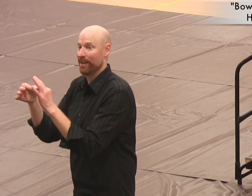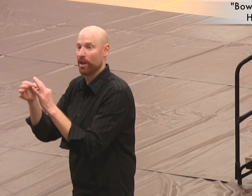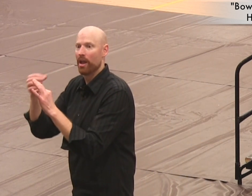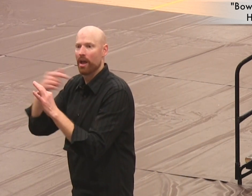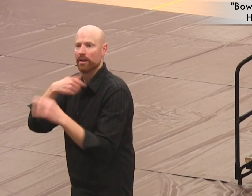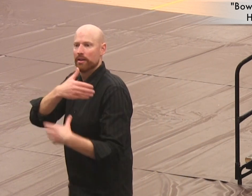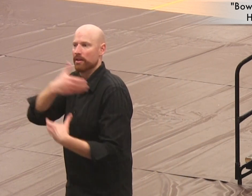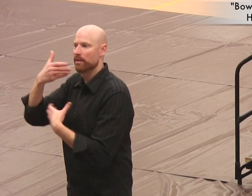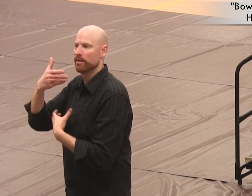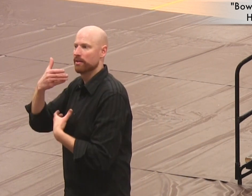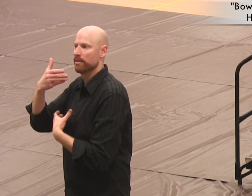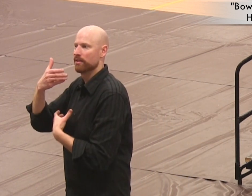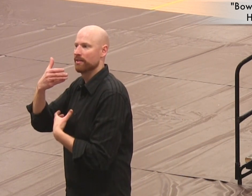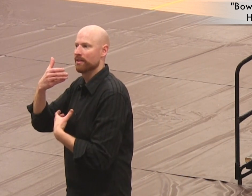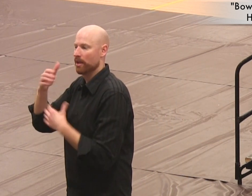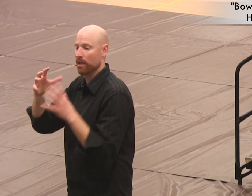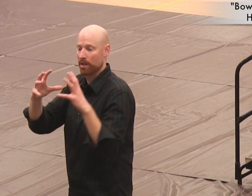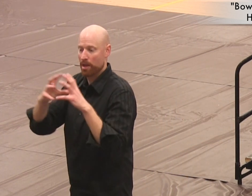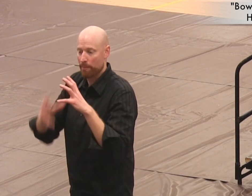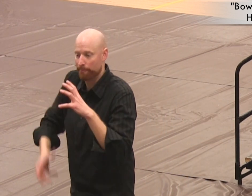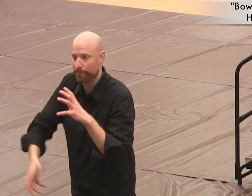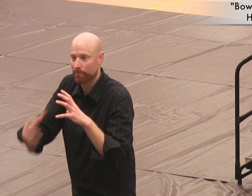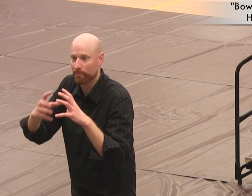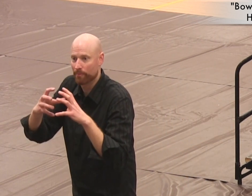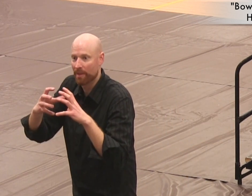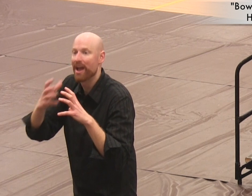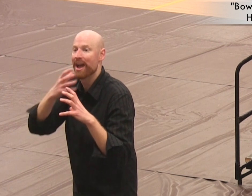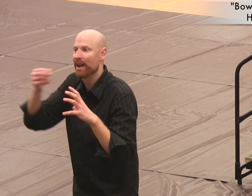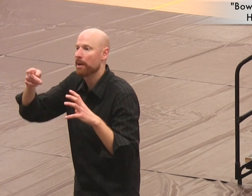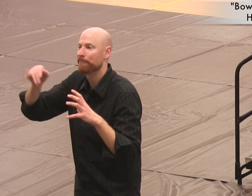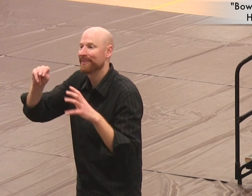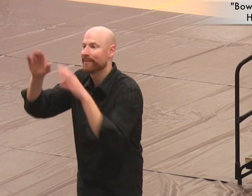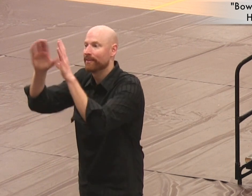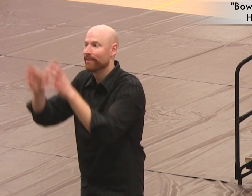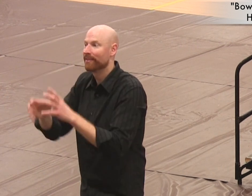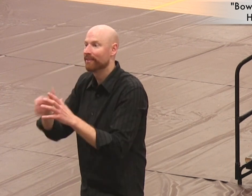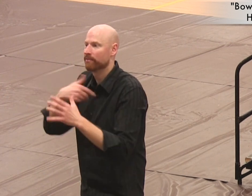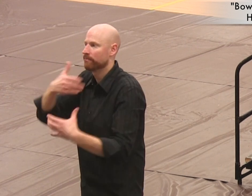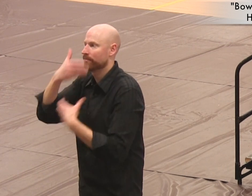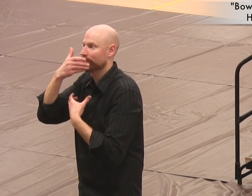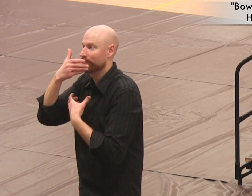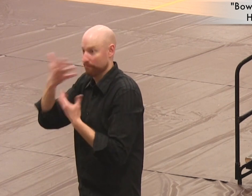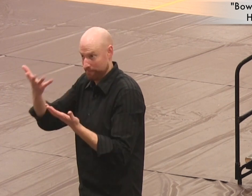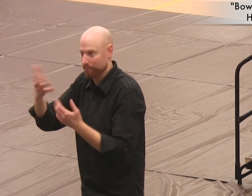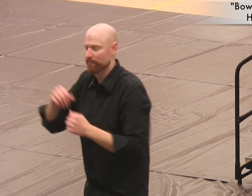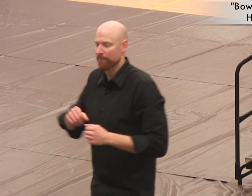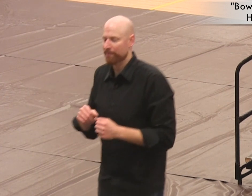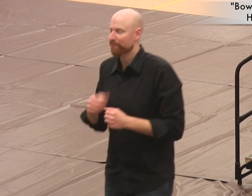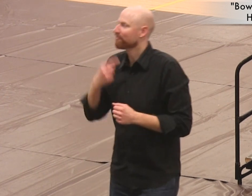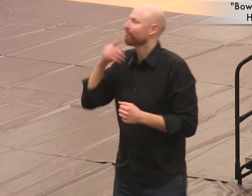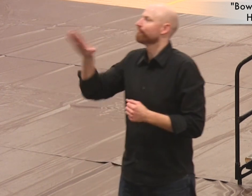as an opportunity to personify the bowling ball and bowling pin. I said to my brother: